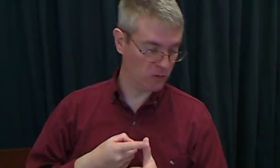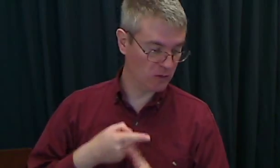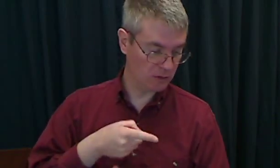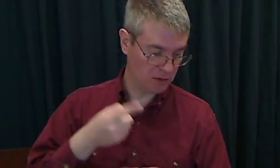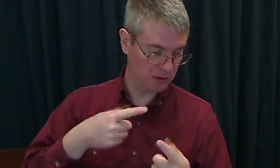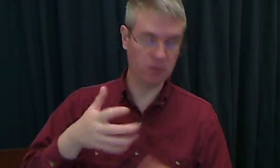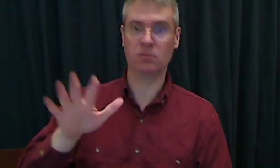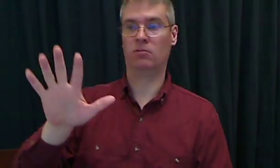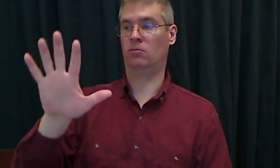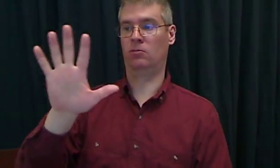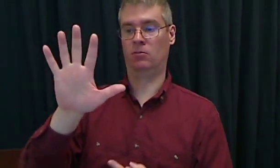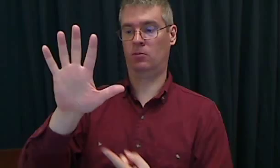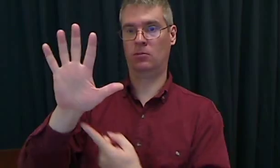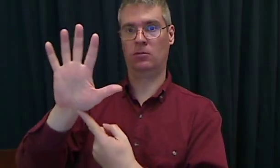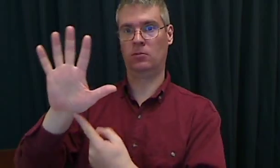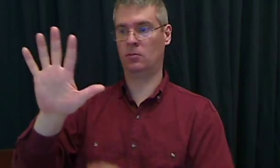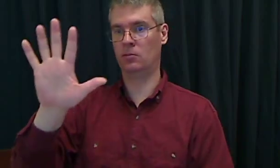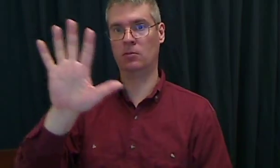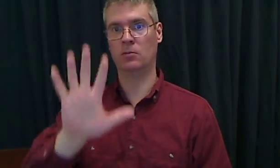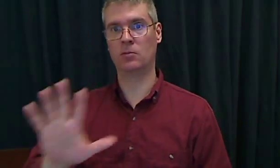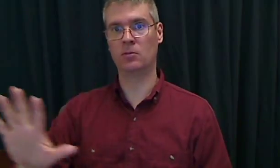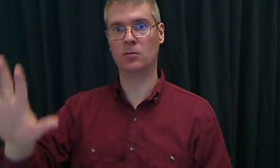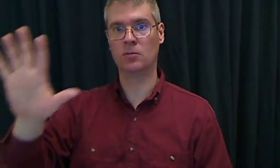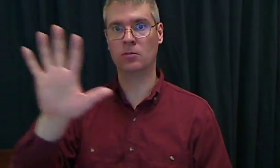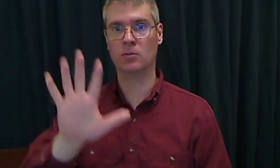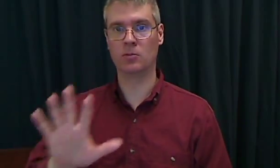First, you use this sign: ABOUT.